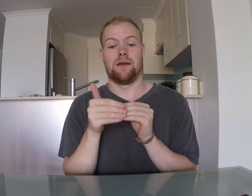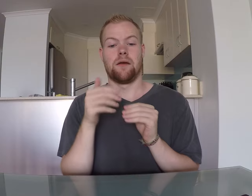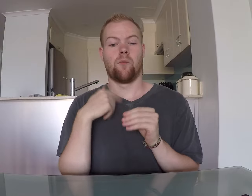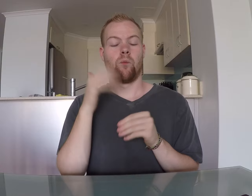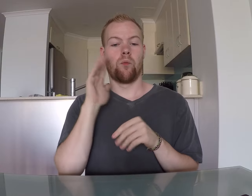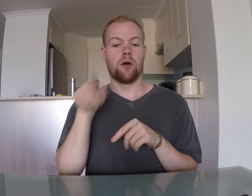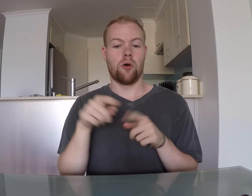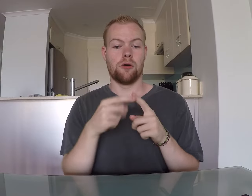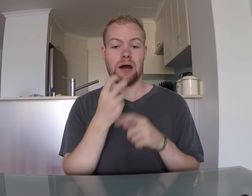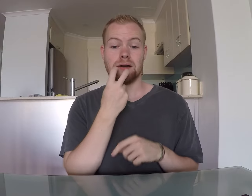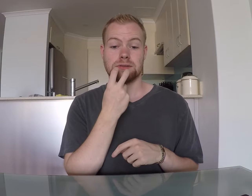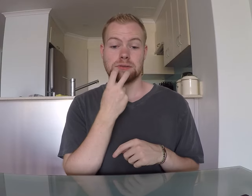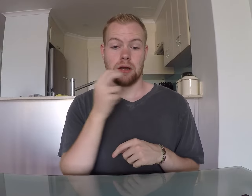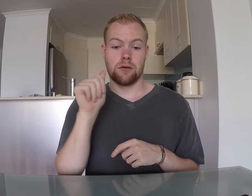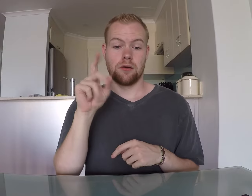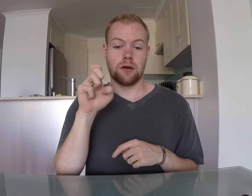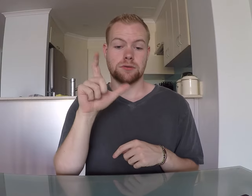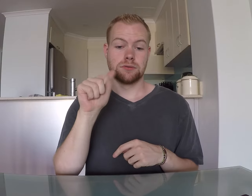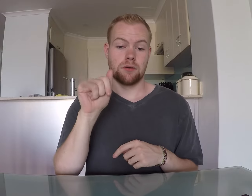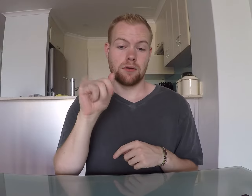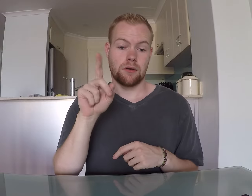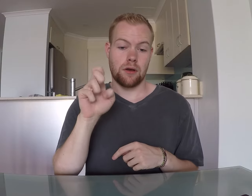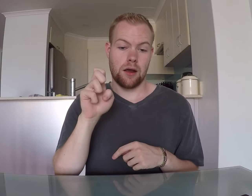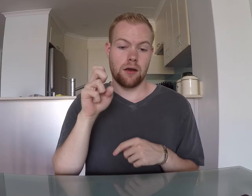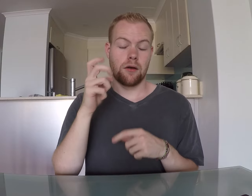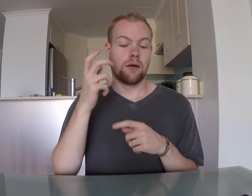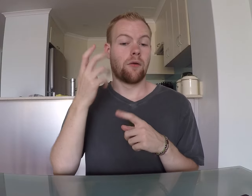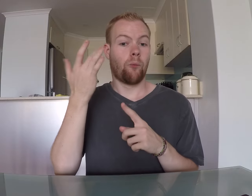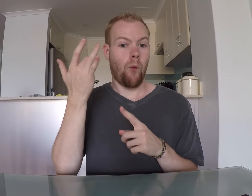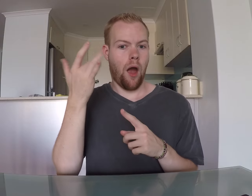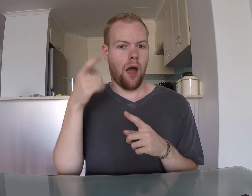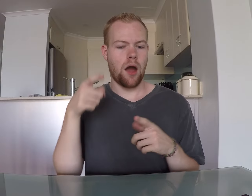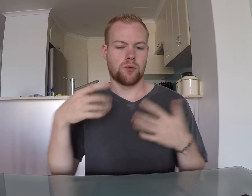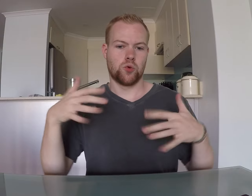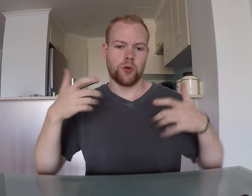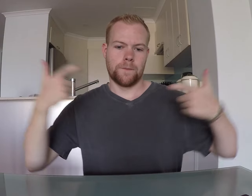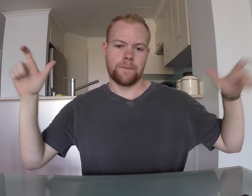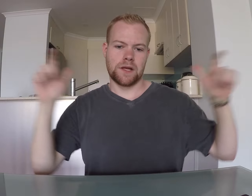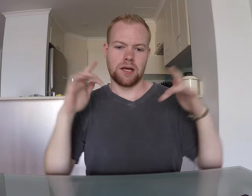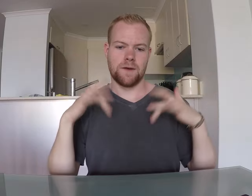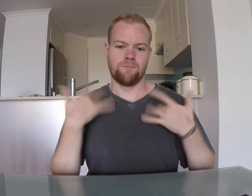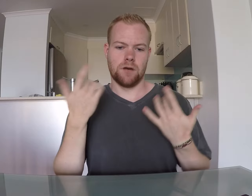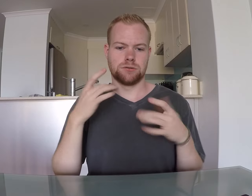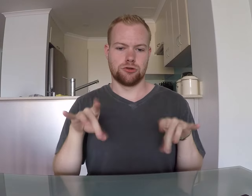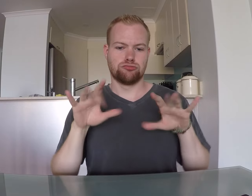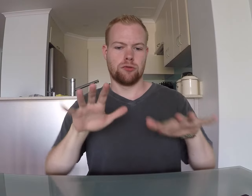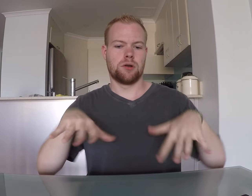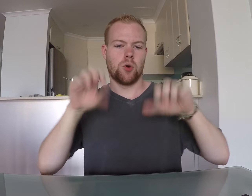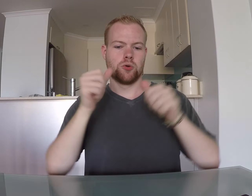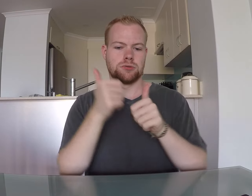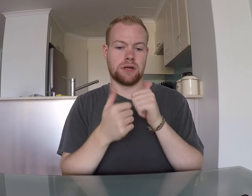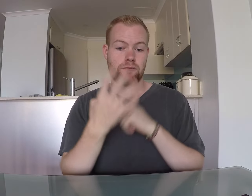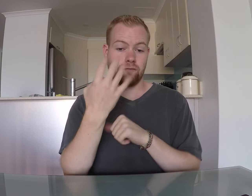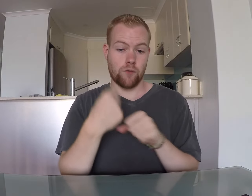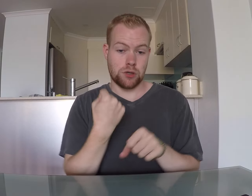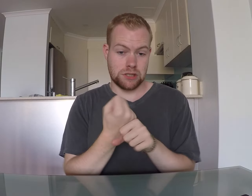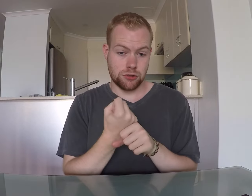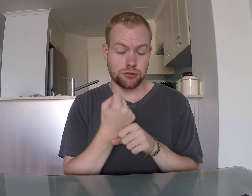Then I will go to Adelaide. Why? There's a huge event happening there that Australia hosts every four years.